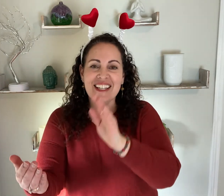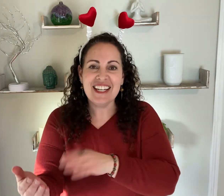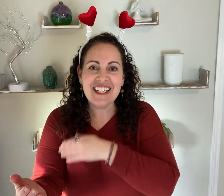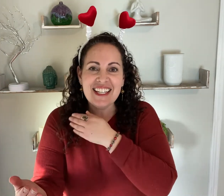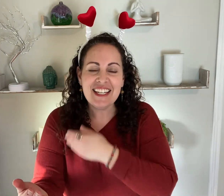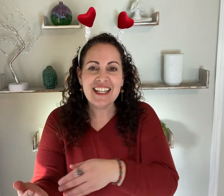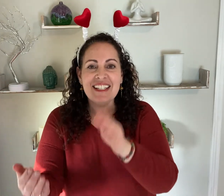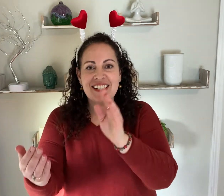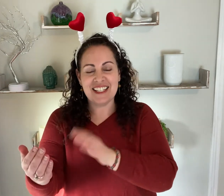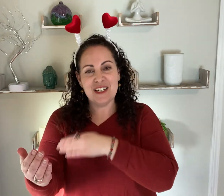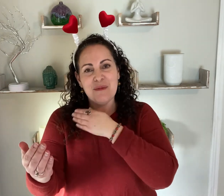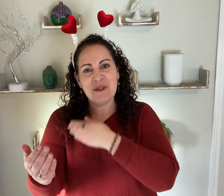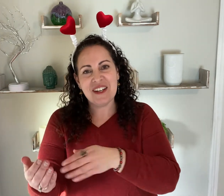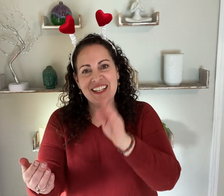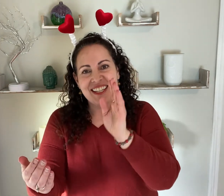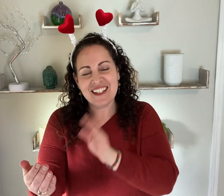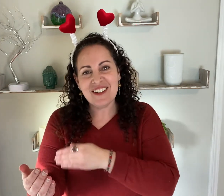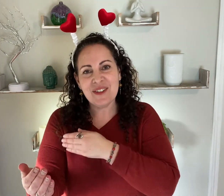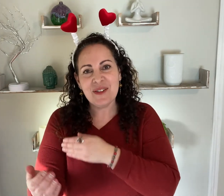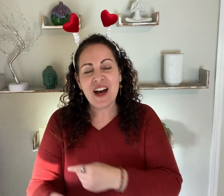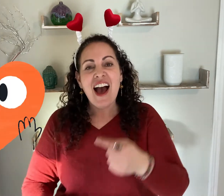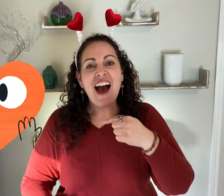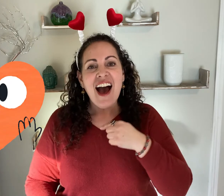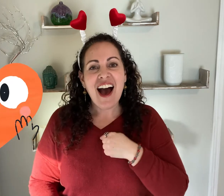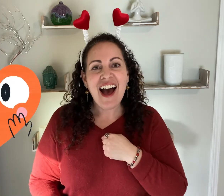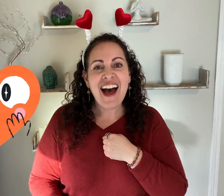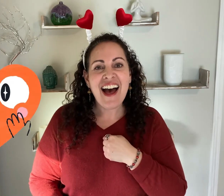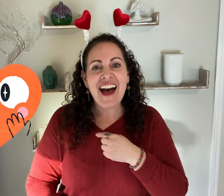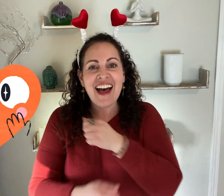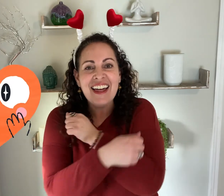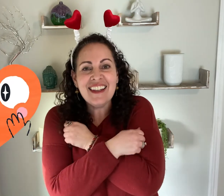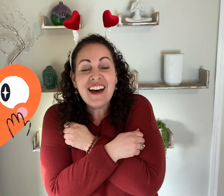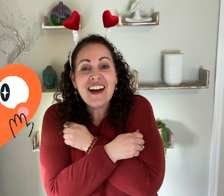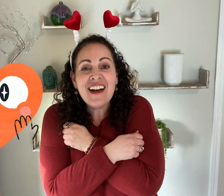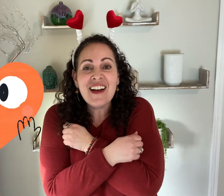Skinnamarinky dinky dink Skinnamarinky do, I love you!